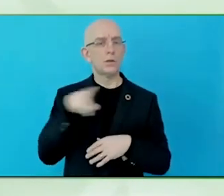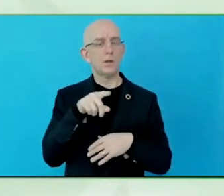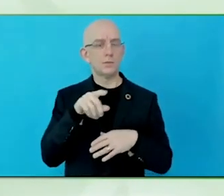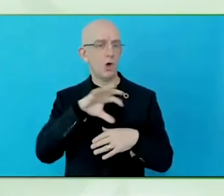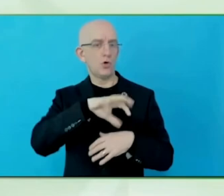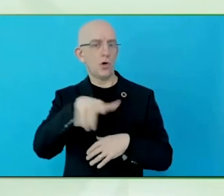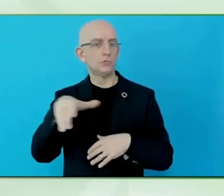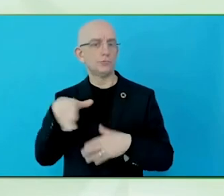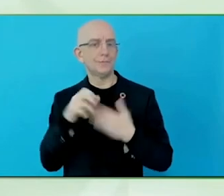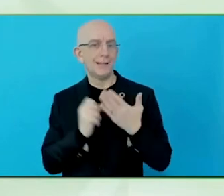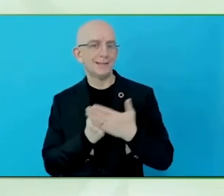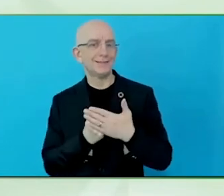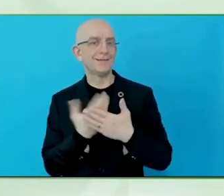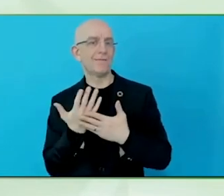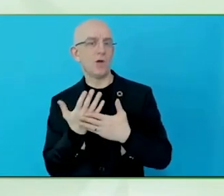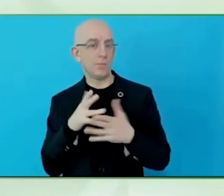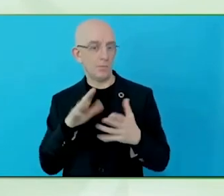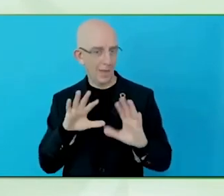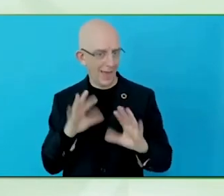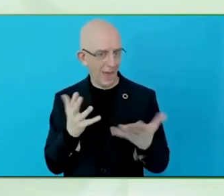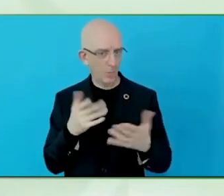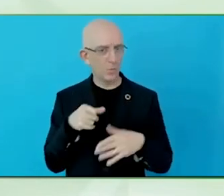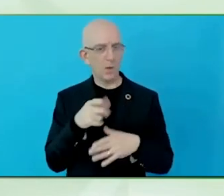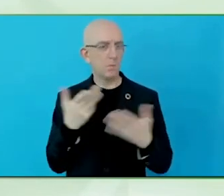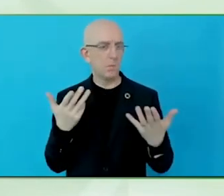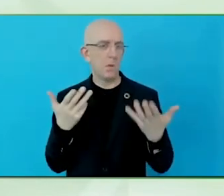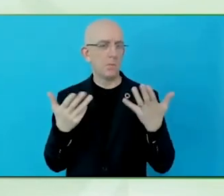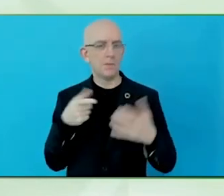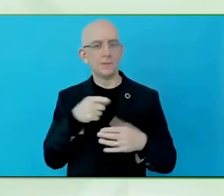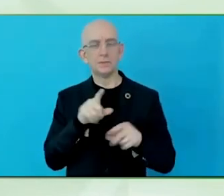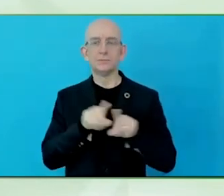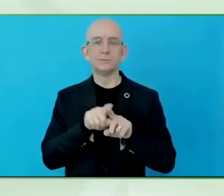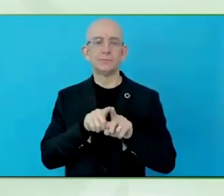Even if, in paper, they might have a disability law in place, the